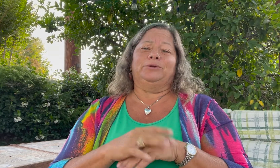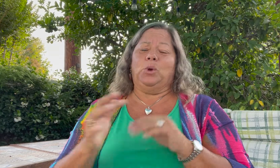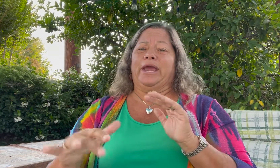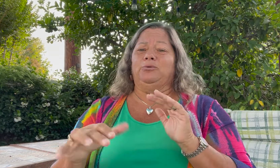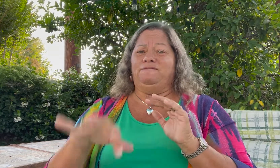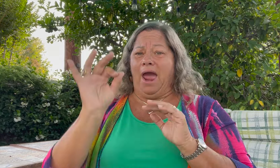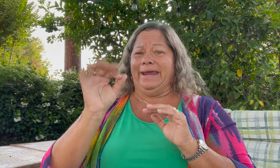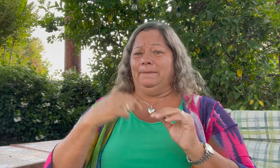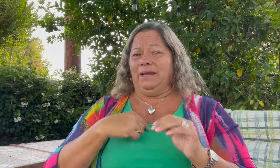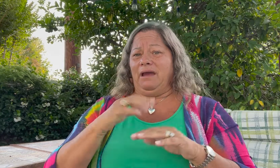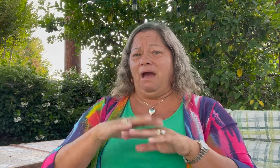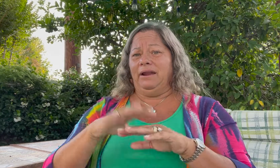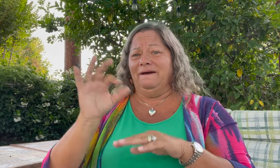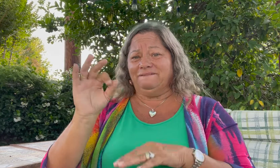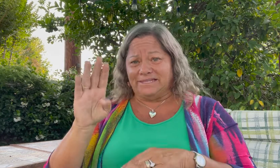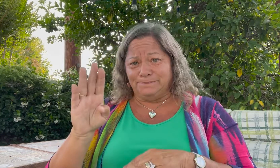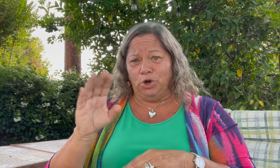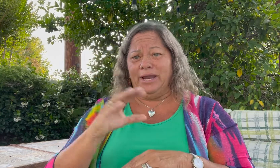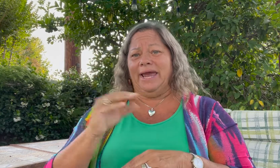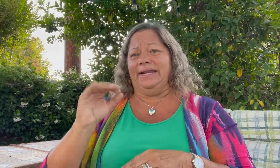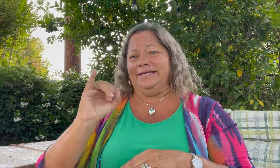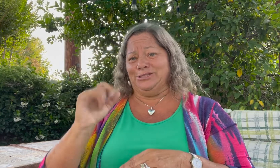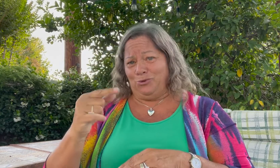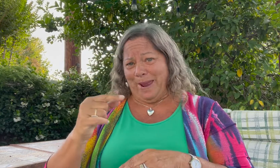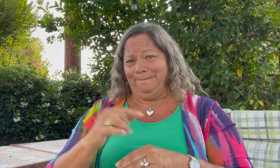You can find me on Facebook and Instagram.